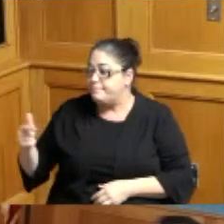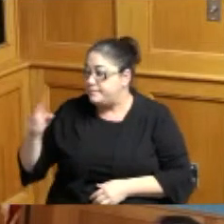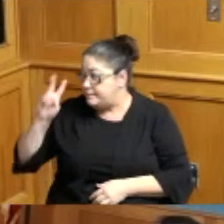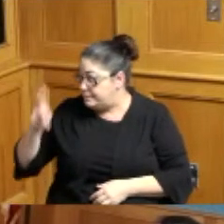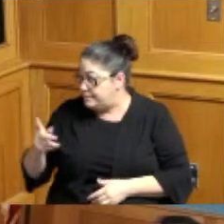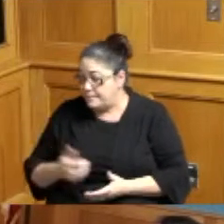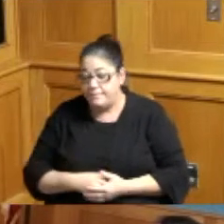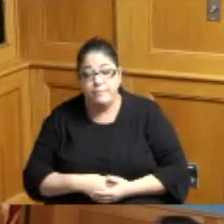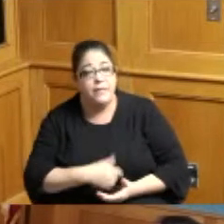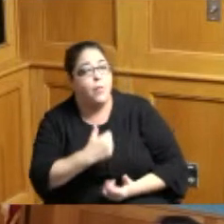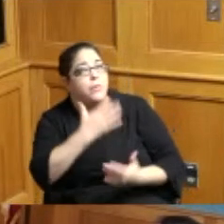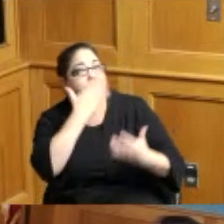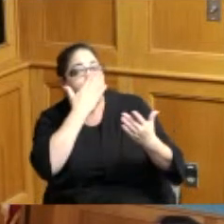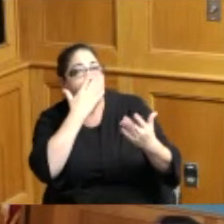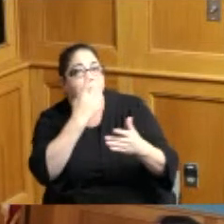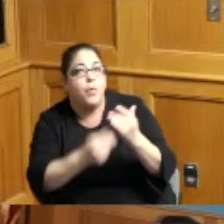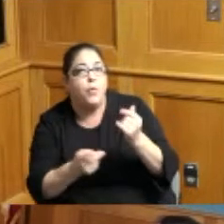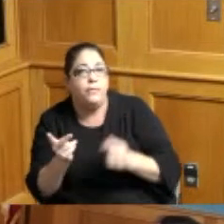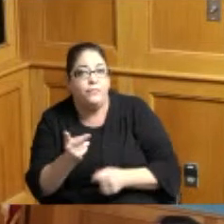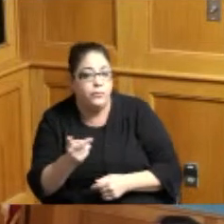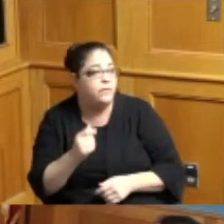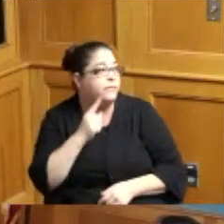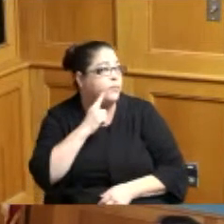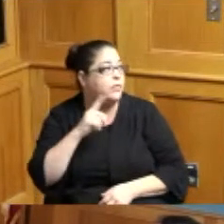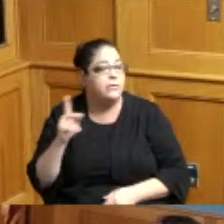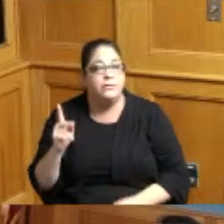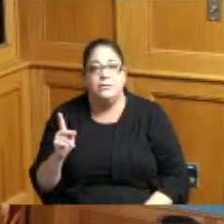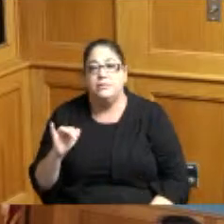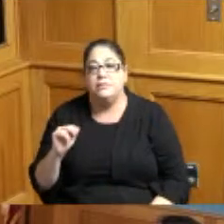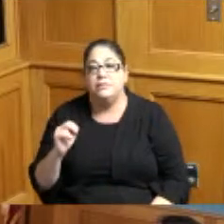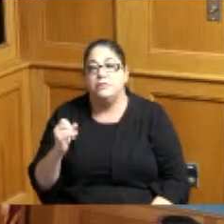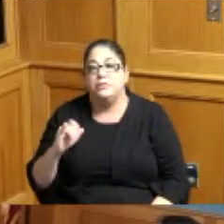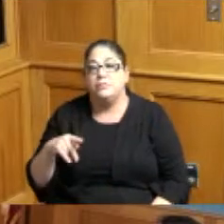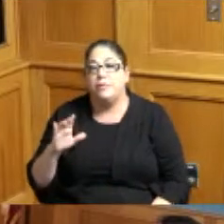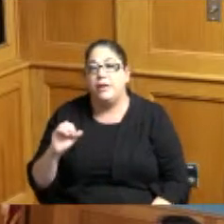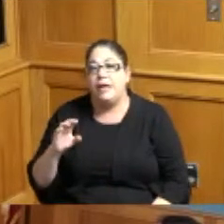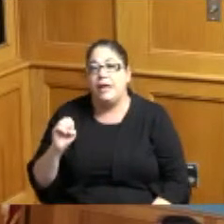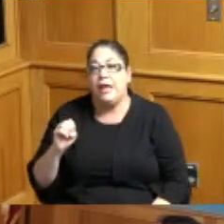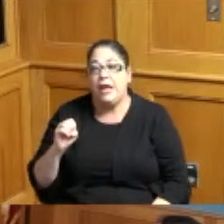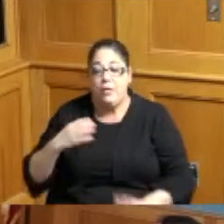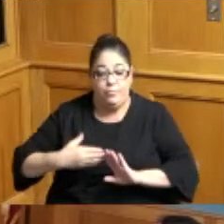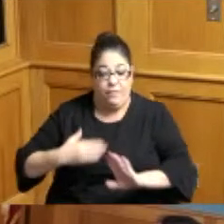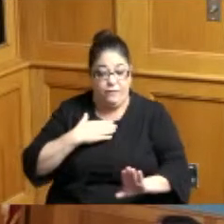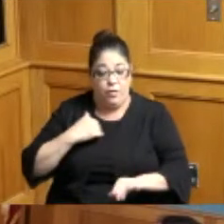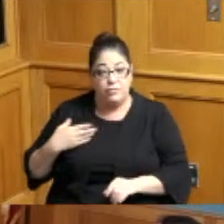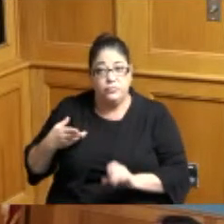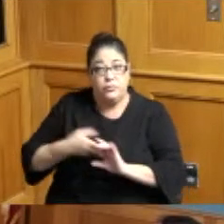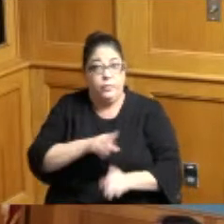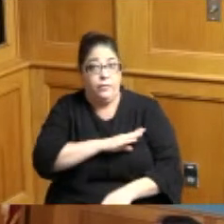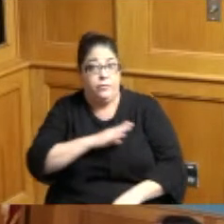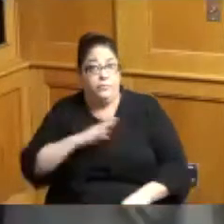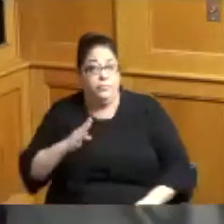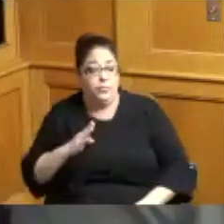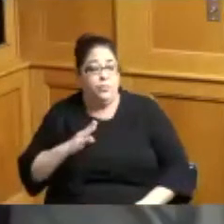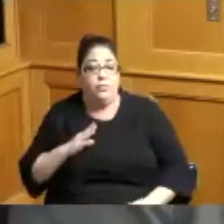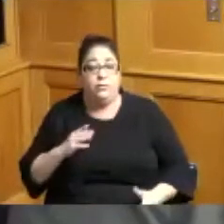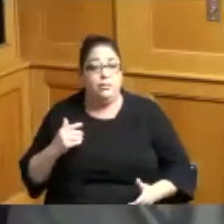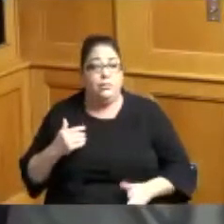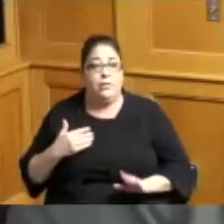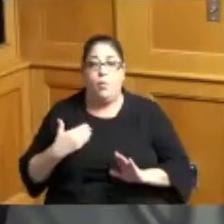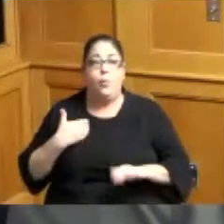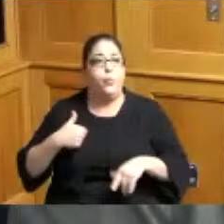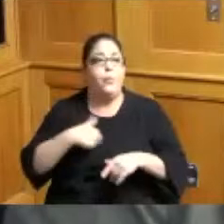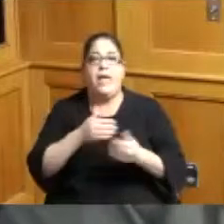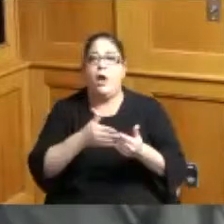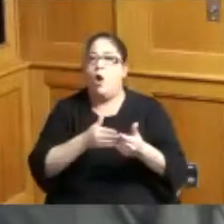of you on the kinship care before I got here and was ahead of the state the state is now